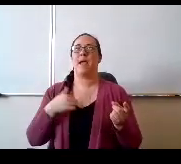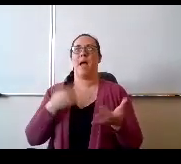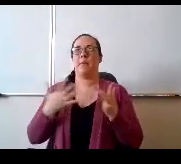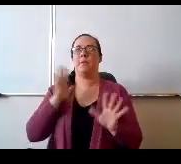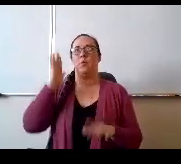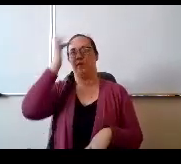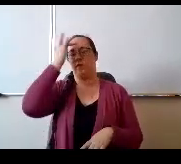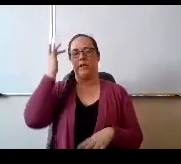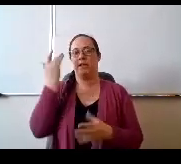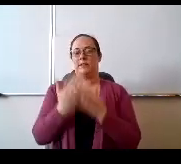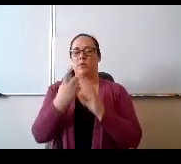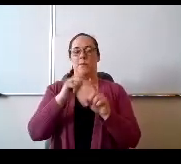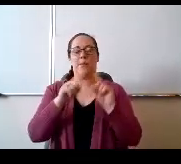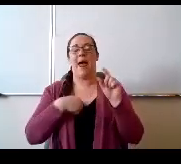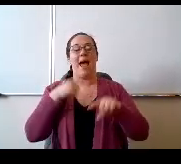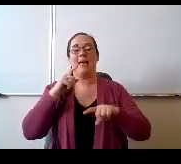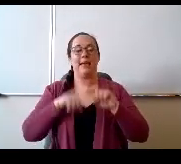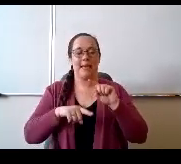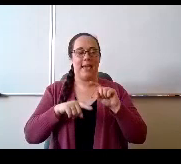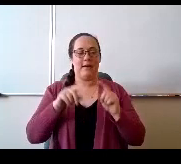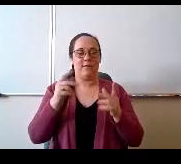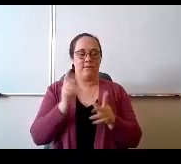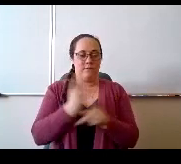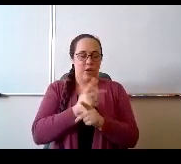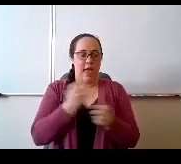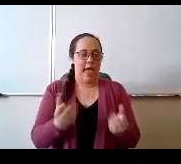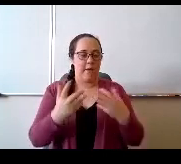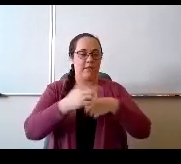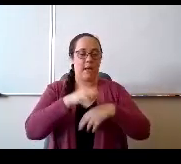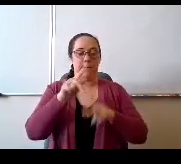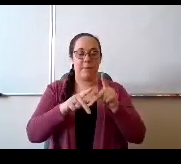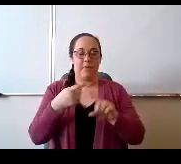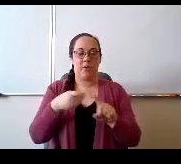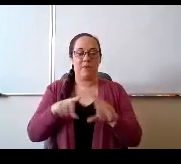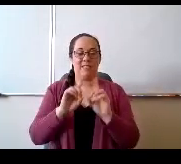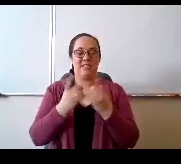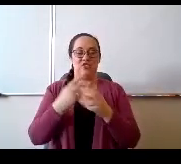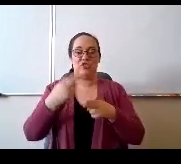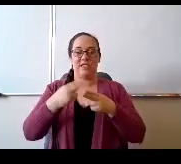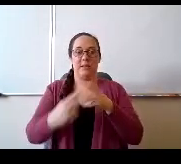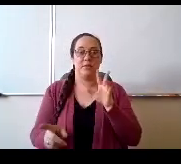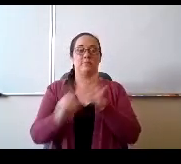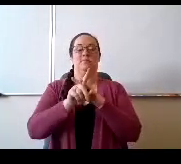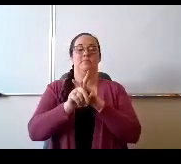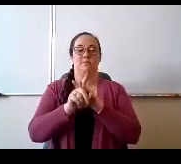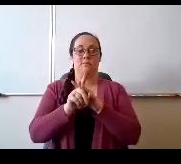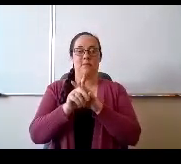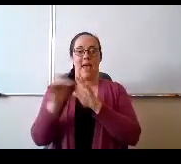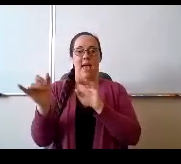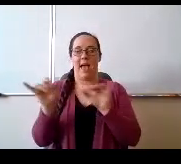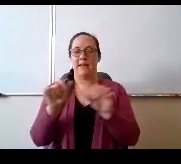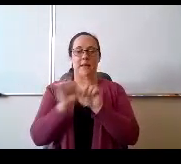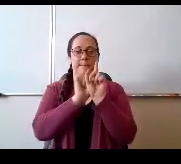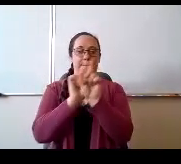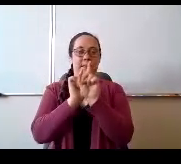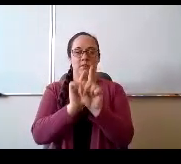number of times that leadership in this district names came up. As mentors or people who offered their time to talk to them about law